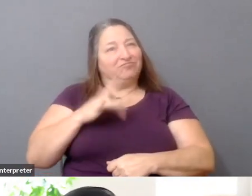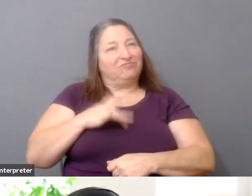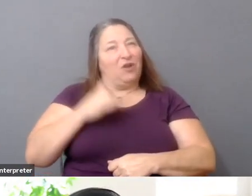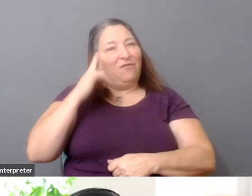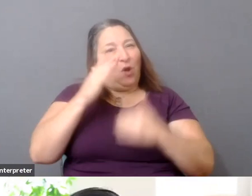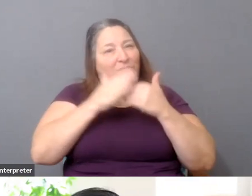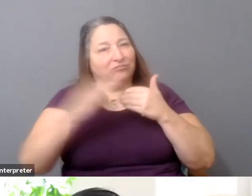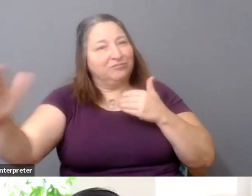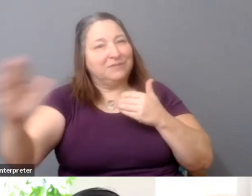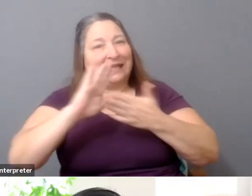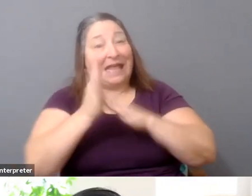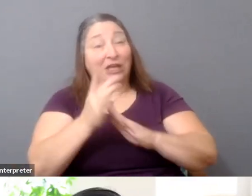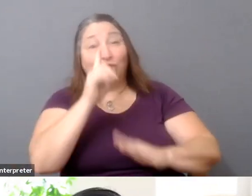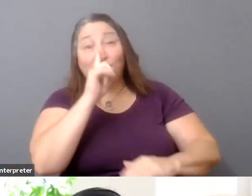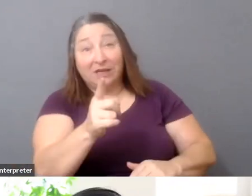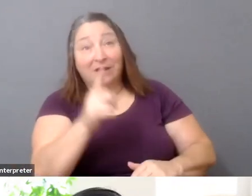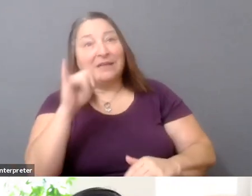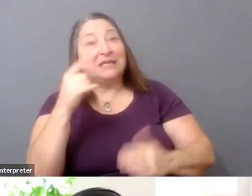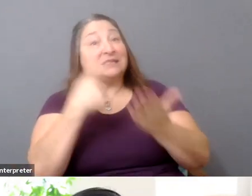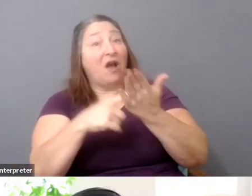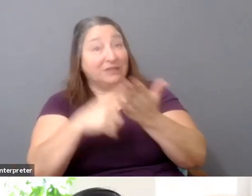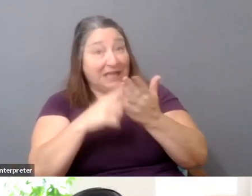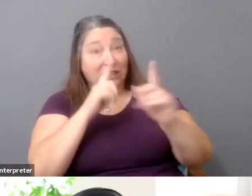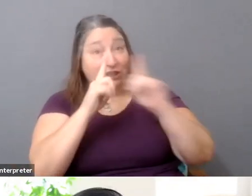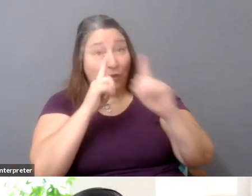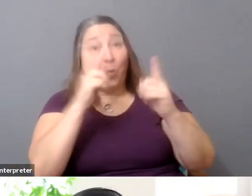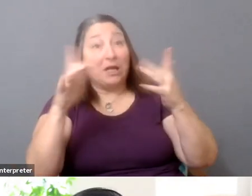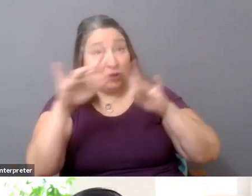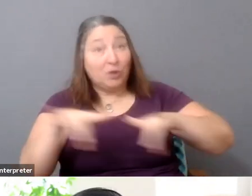We will be-- this conversation was recorded, and we will be sharing it on YouTube.